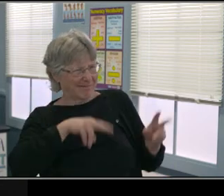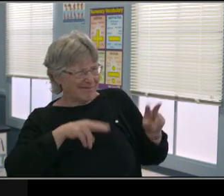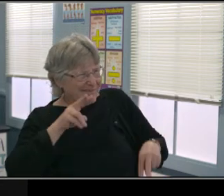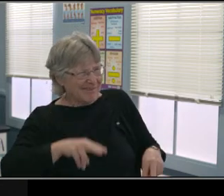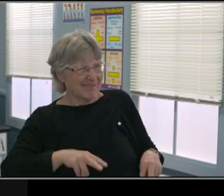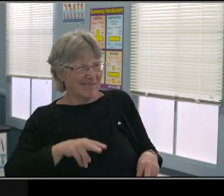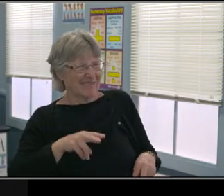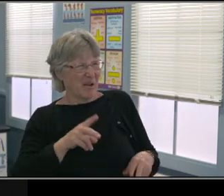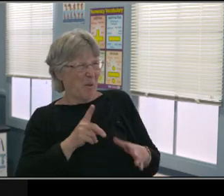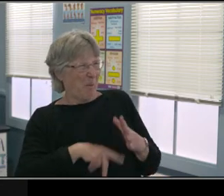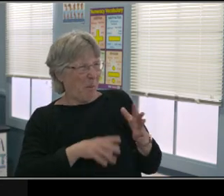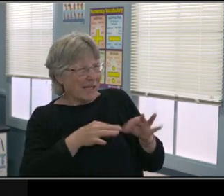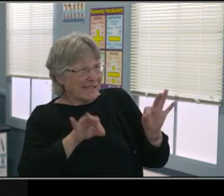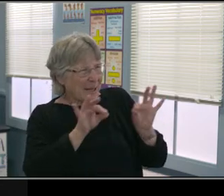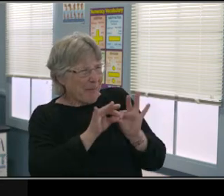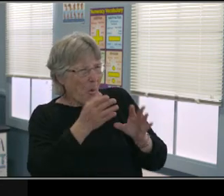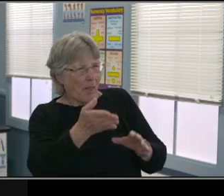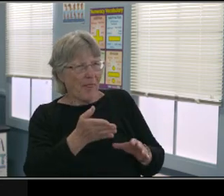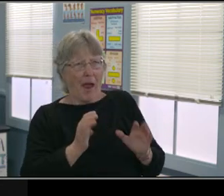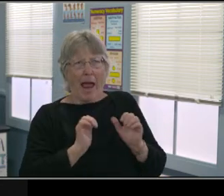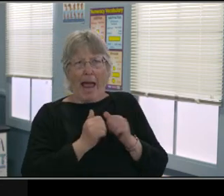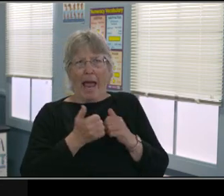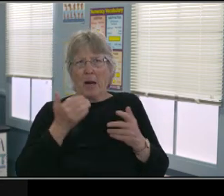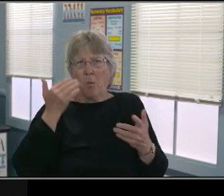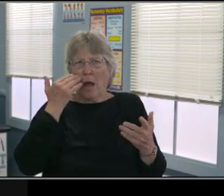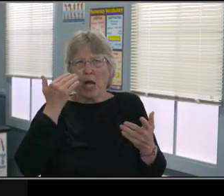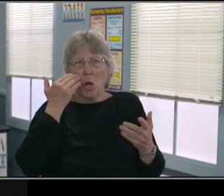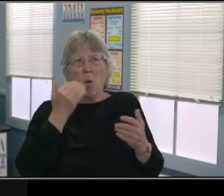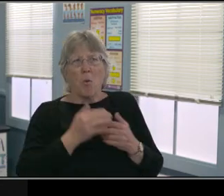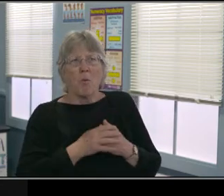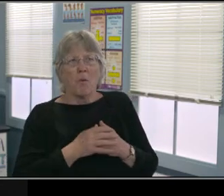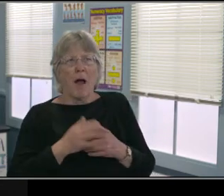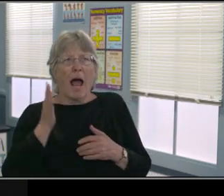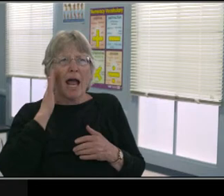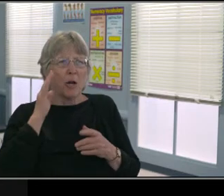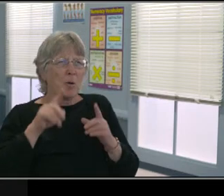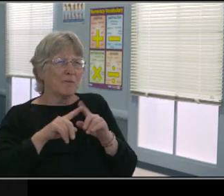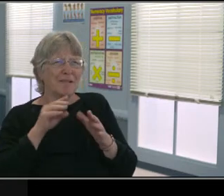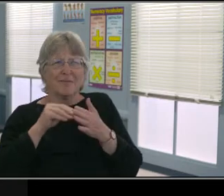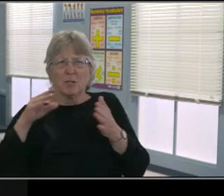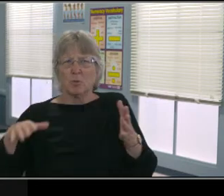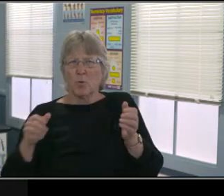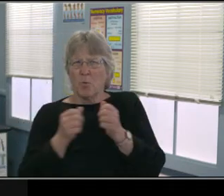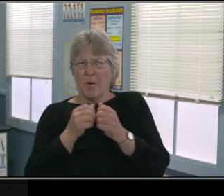or in person for more than 10 school days." Okay. So we know that this is gonna be about